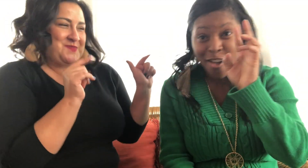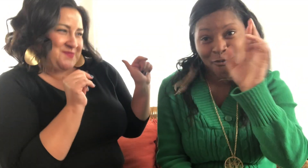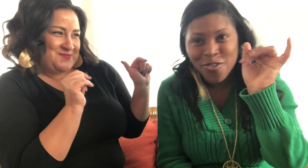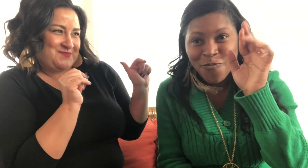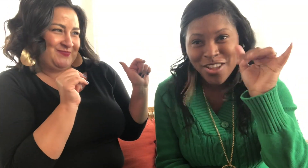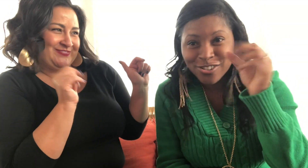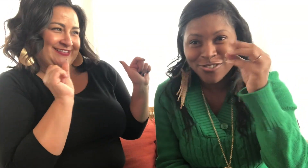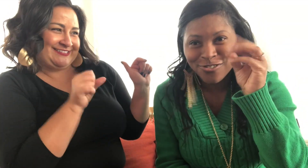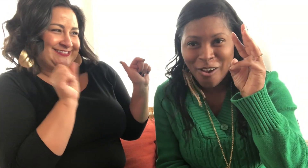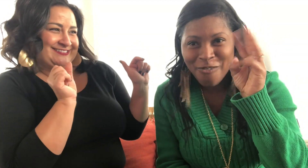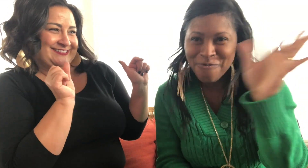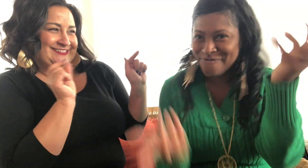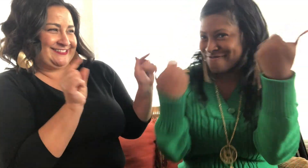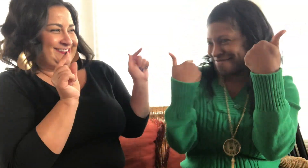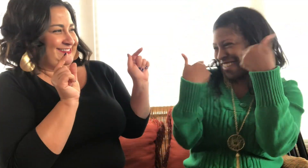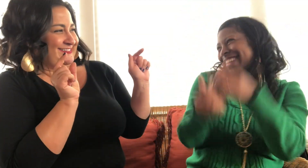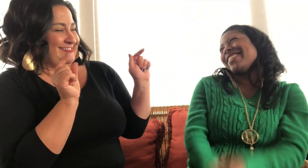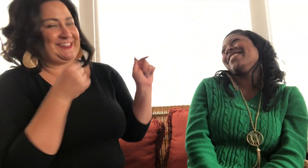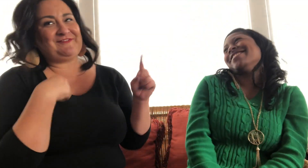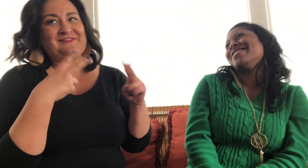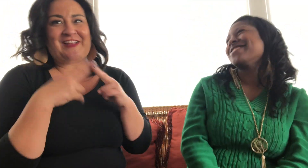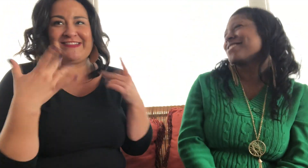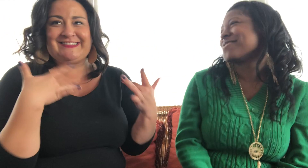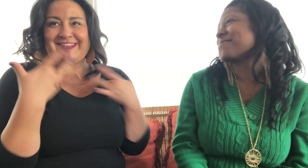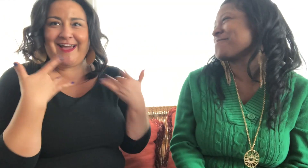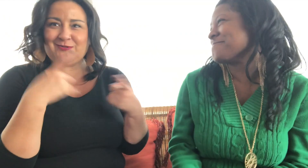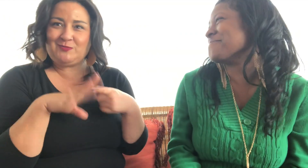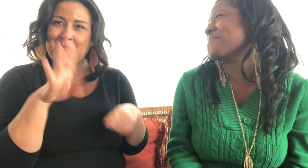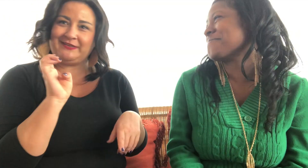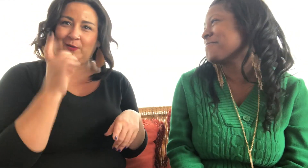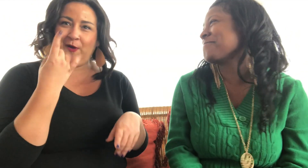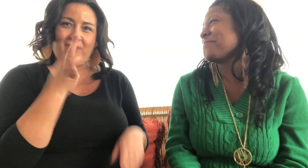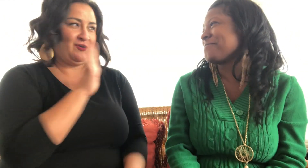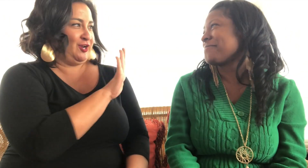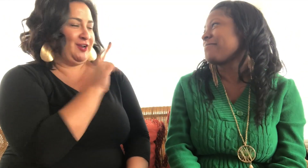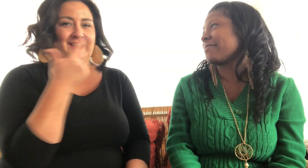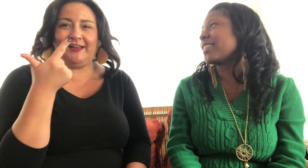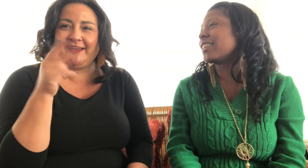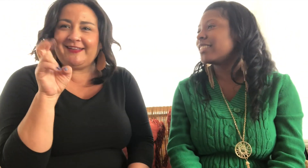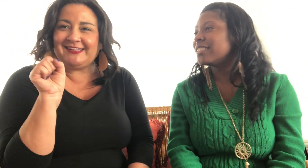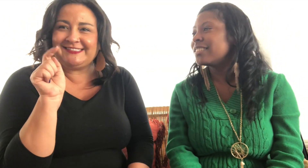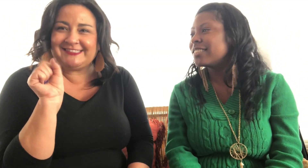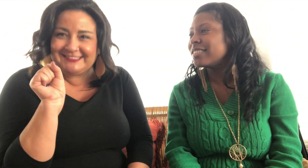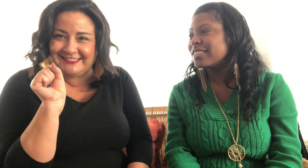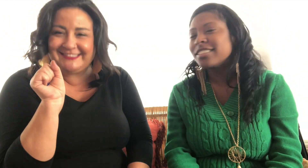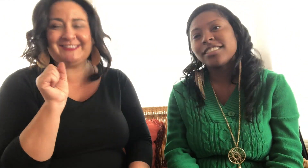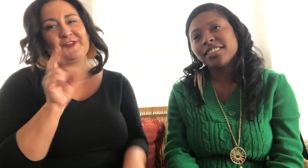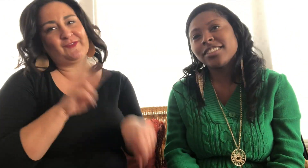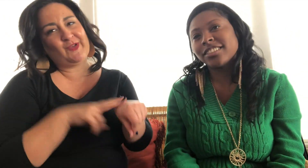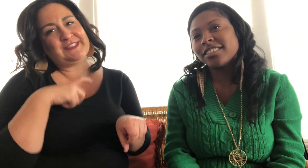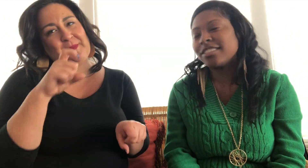The RiRi Show! Yes. Me. I'm very excited to be one of her guests.